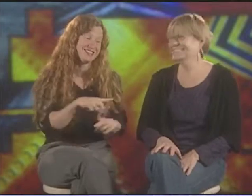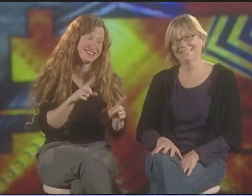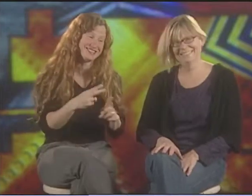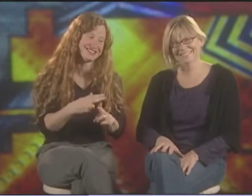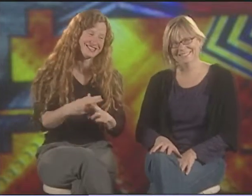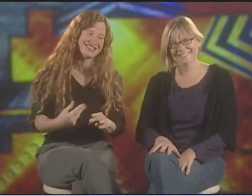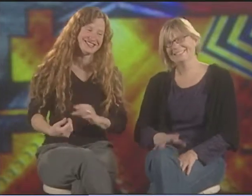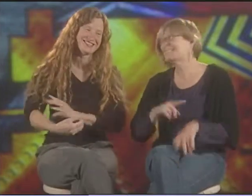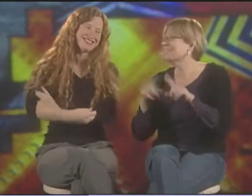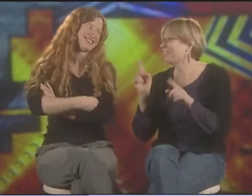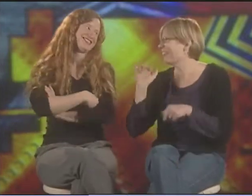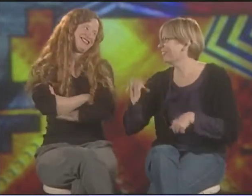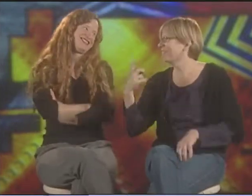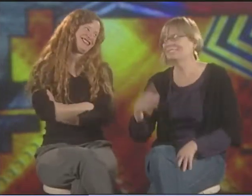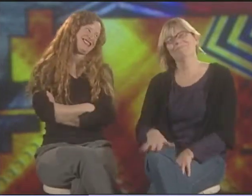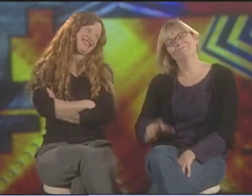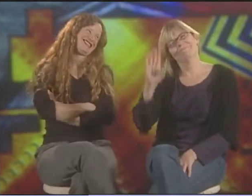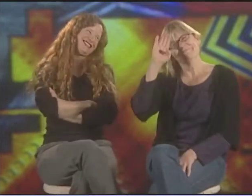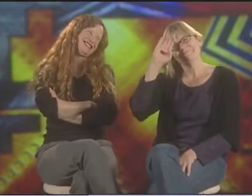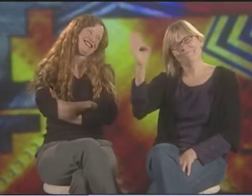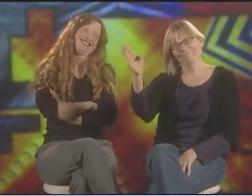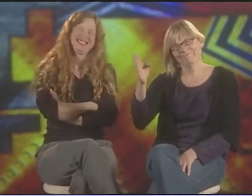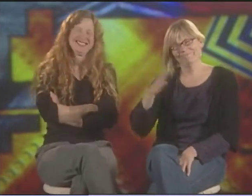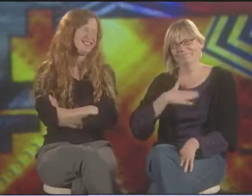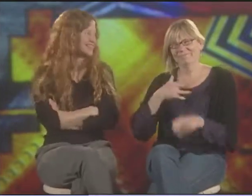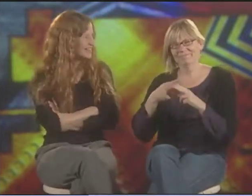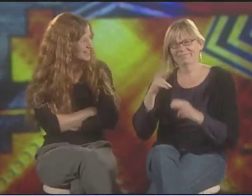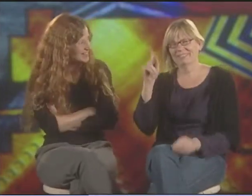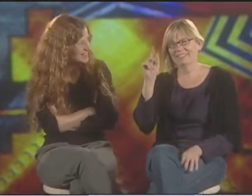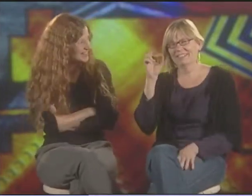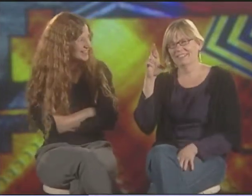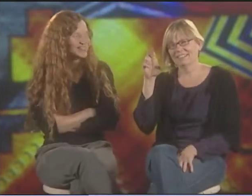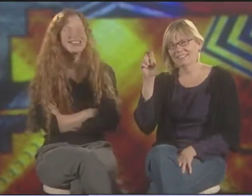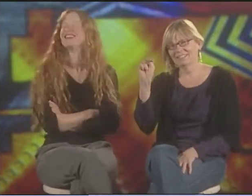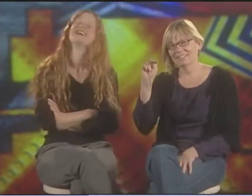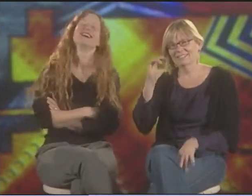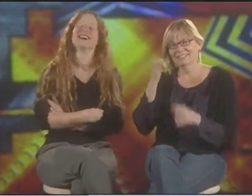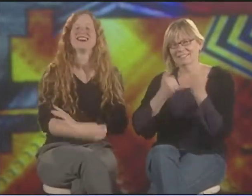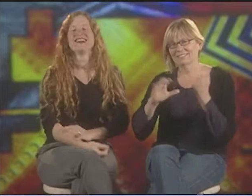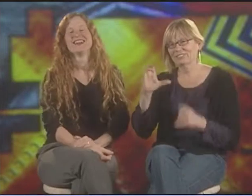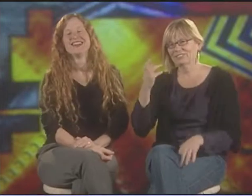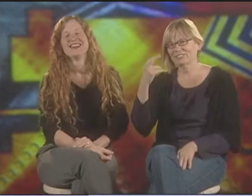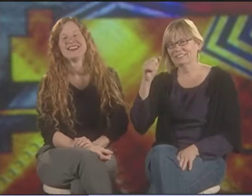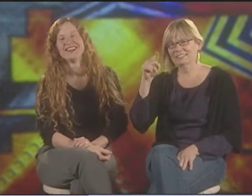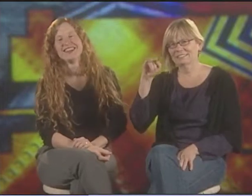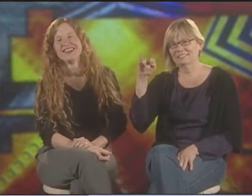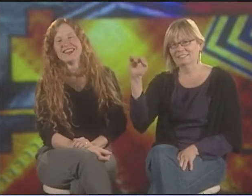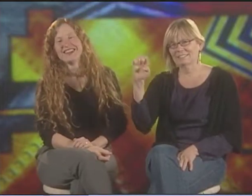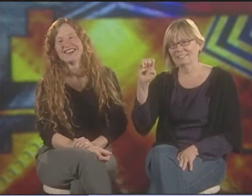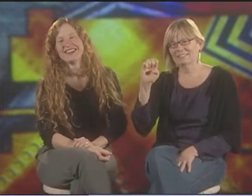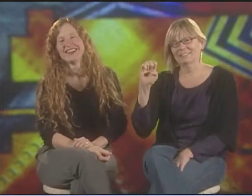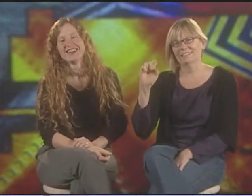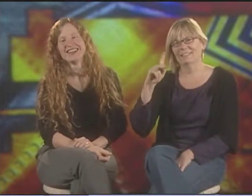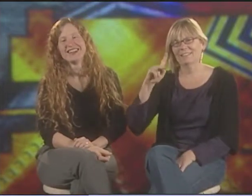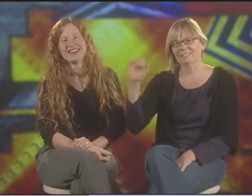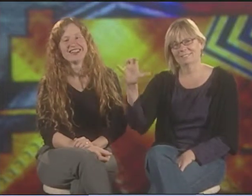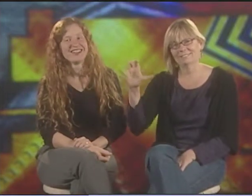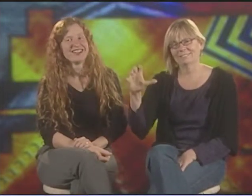I AM, TOO. -WELL, TELL THEM YOUR NAME. OK, I'LL DO THAT. HELLO. I'M KAREN CHRISTIE.